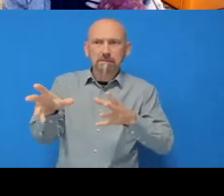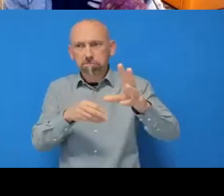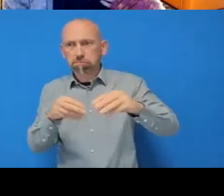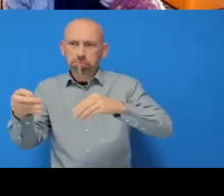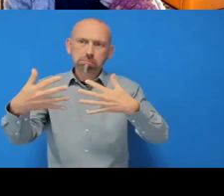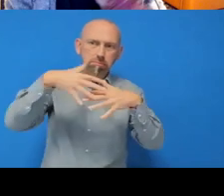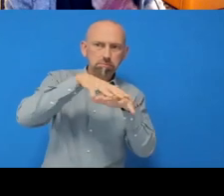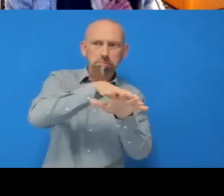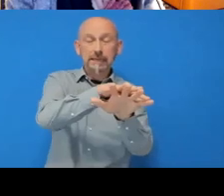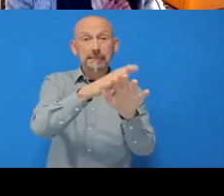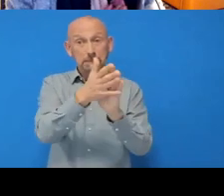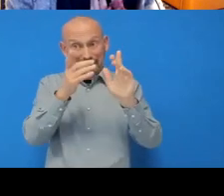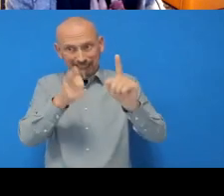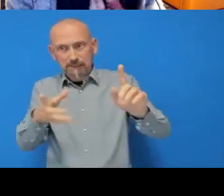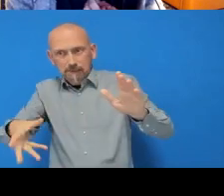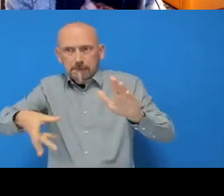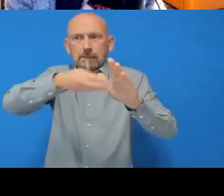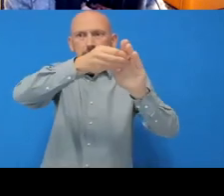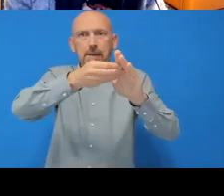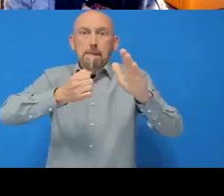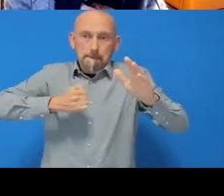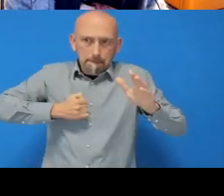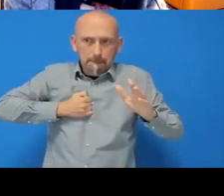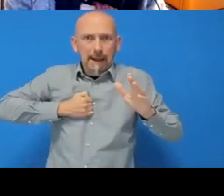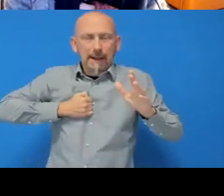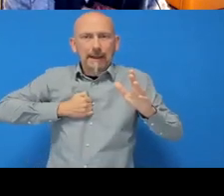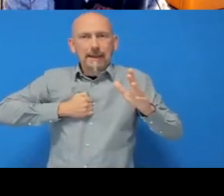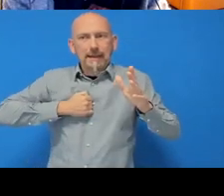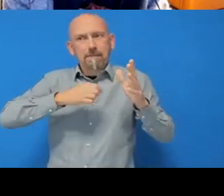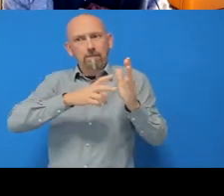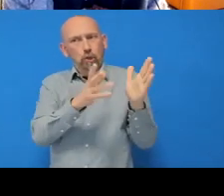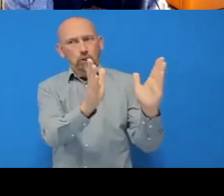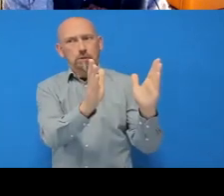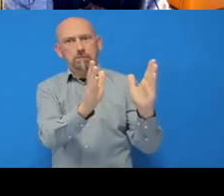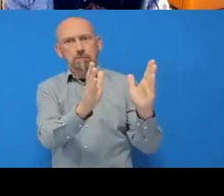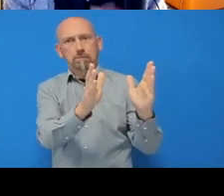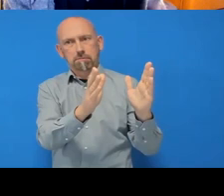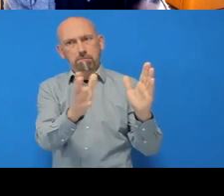will be more up-to-date than yours. Your local one and also my local one as